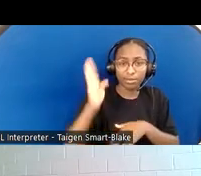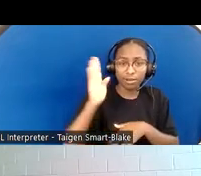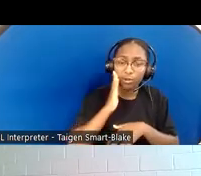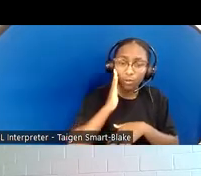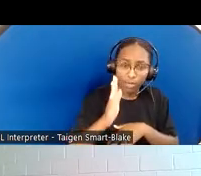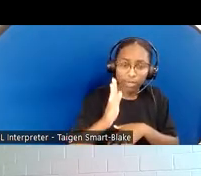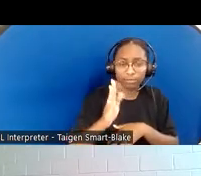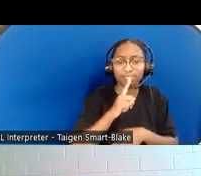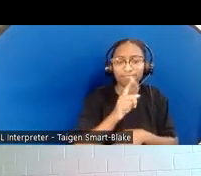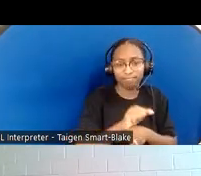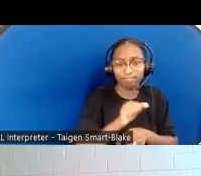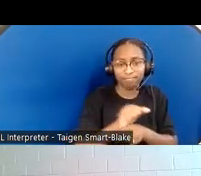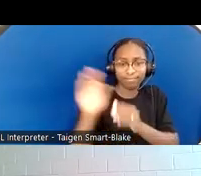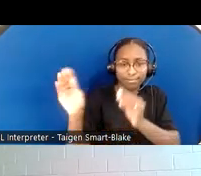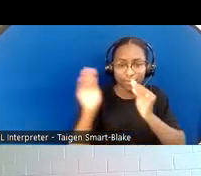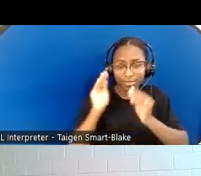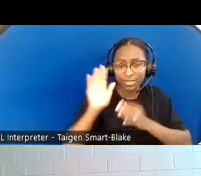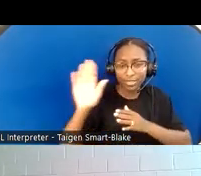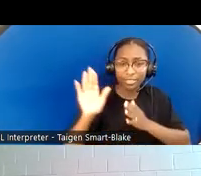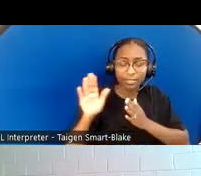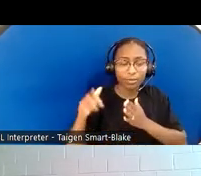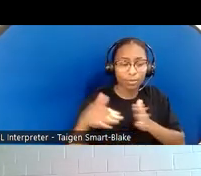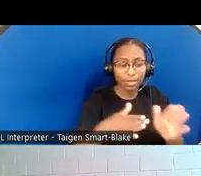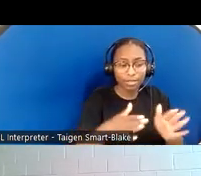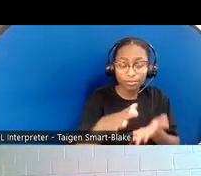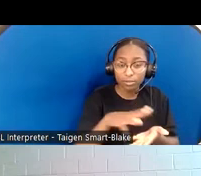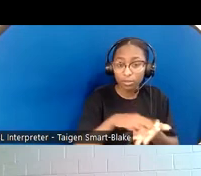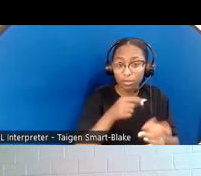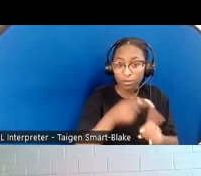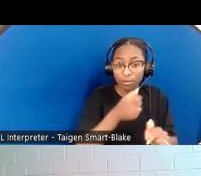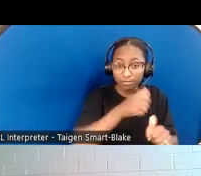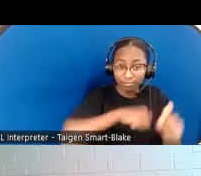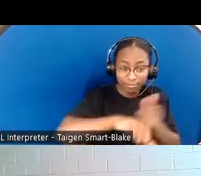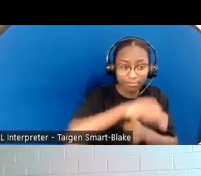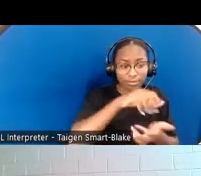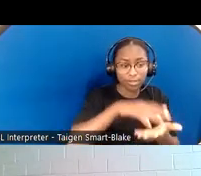and that we would be able to learn from one another and learn to love each other in new and surprising ways.